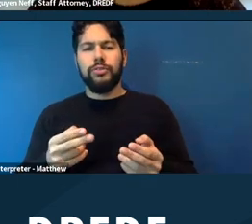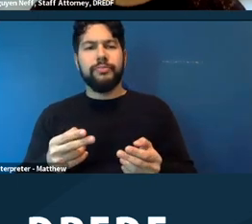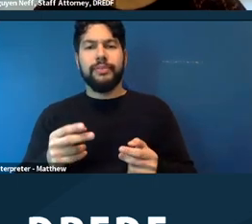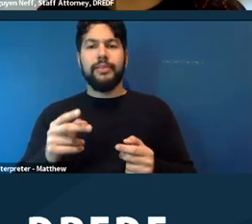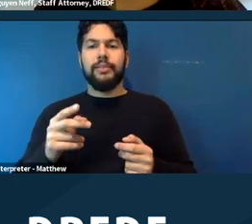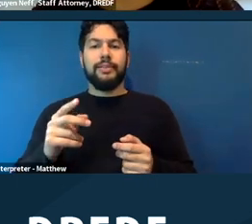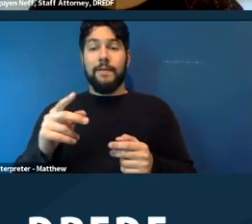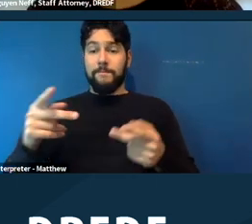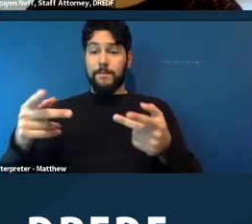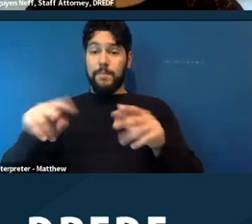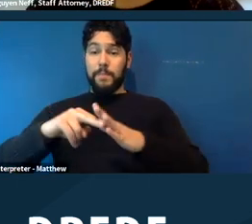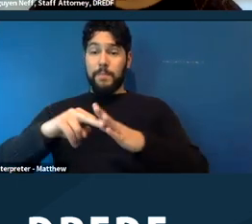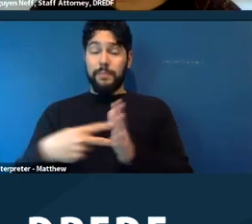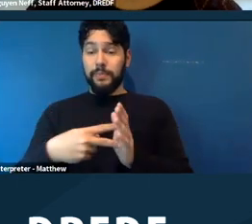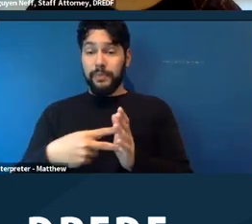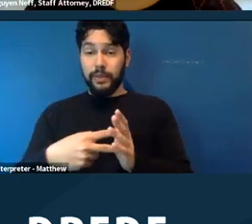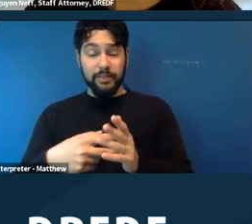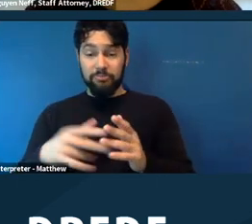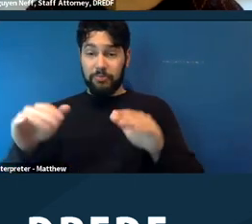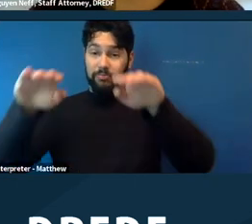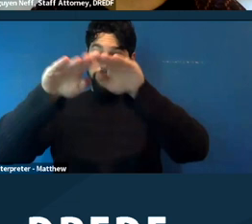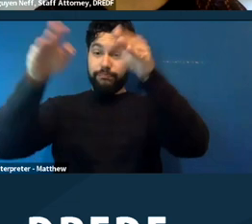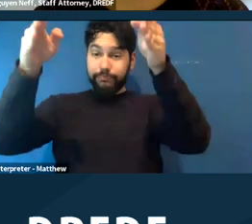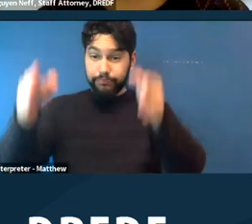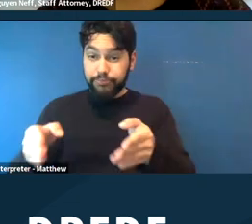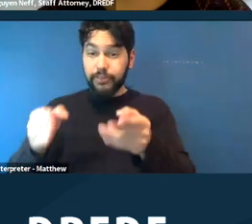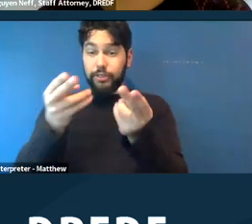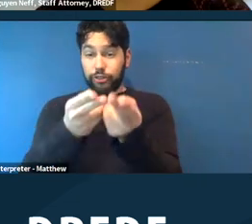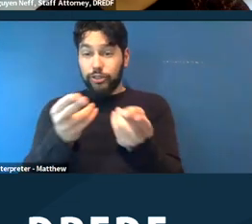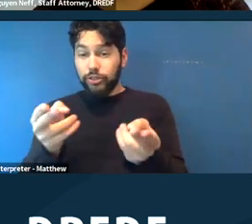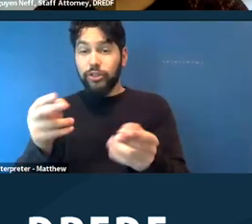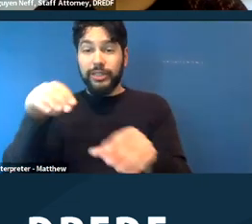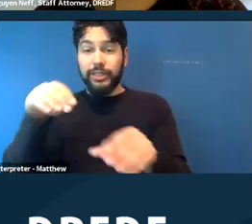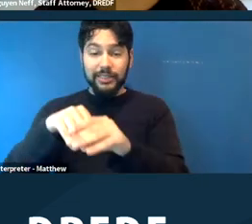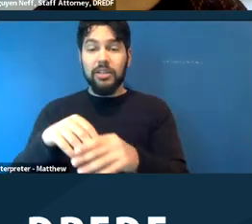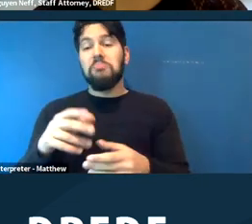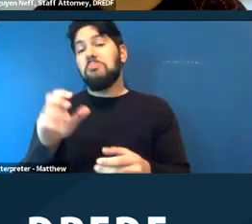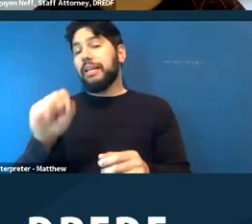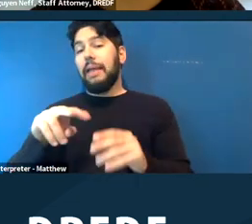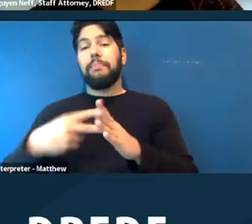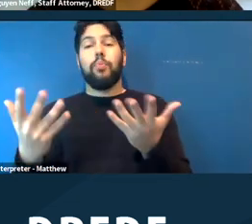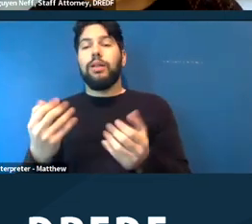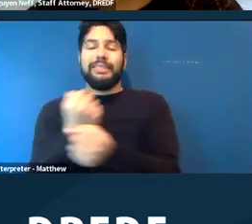a physical shelter for unhoused people, but this could include safe camping sites, safe parking